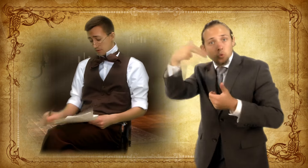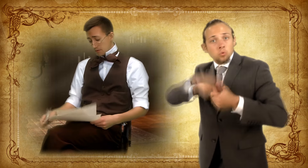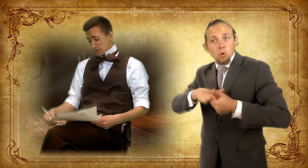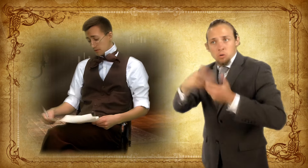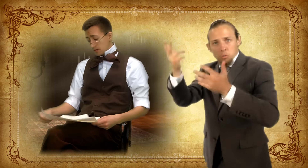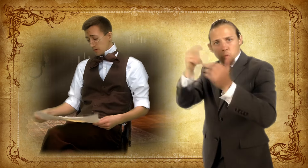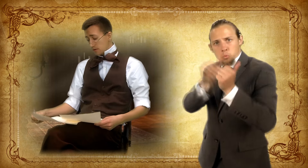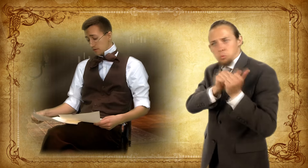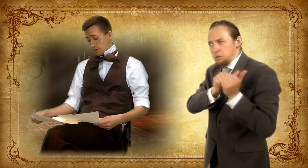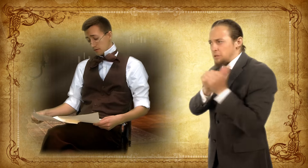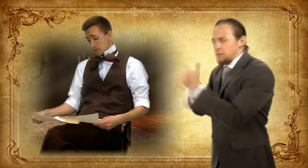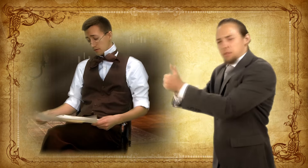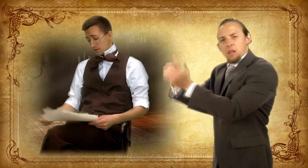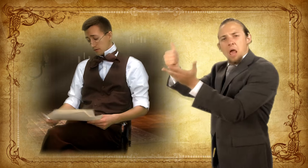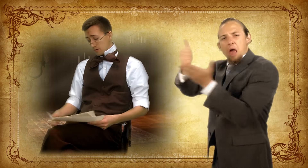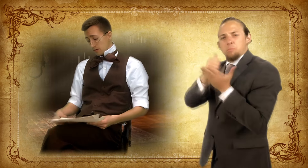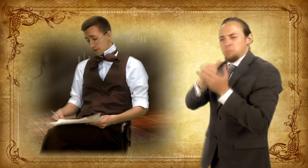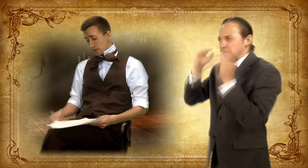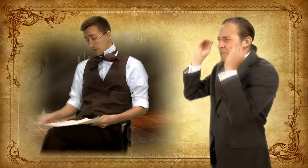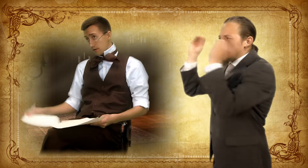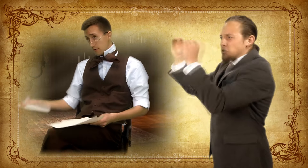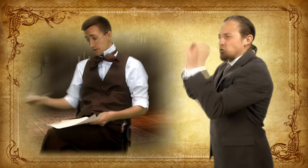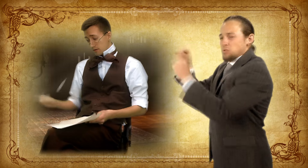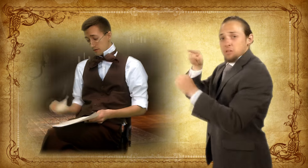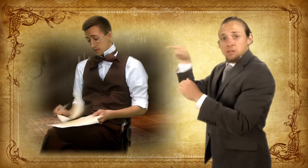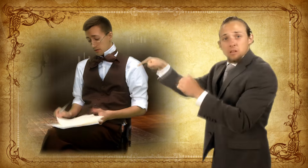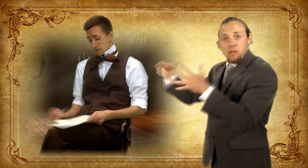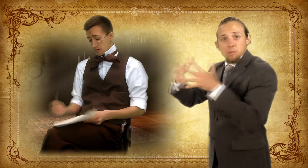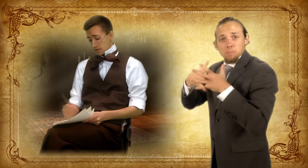and help him teach in America.